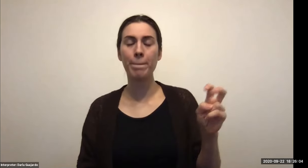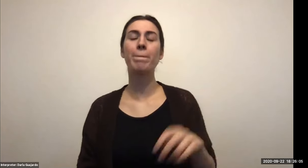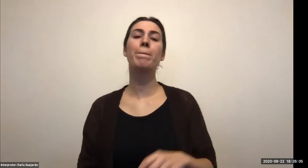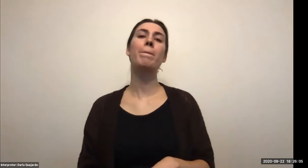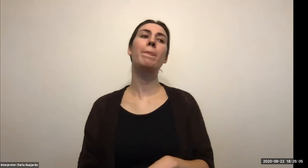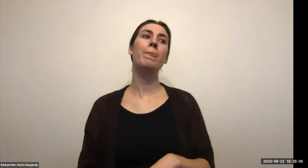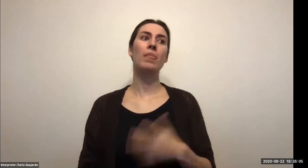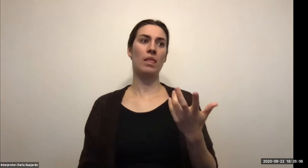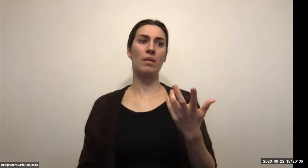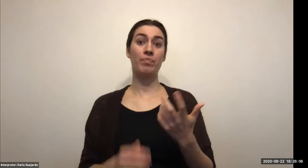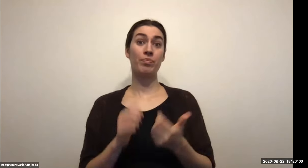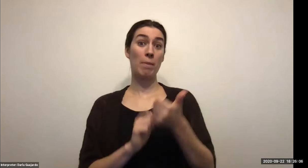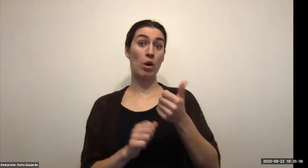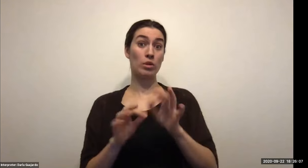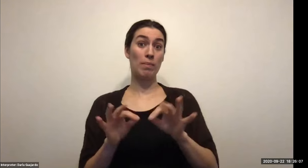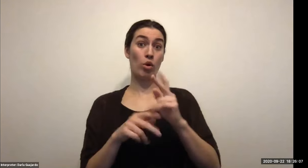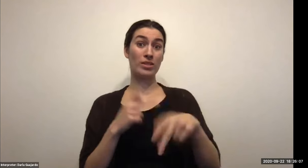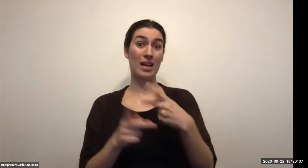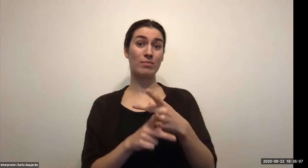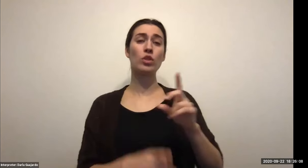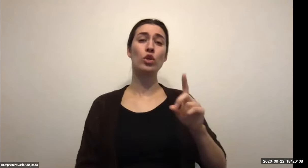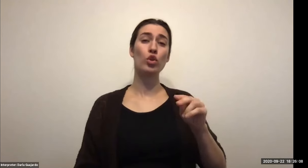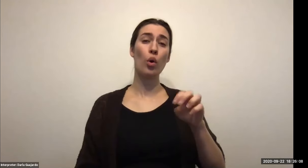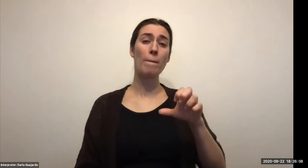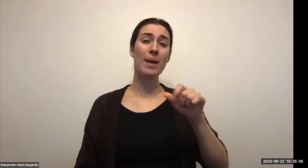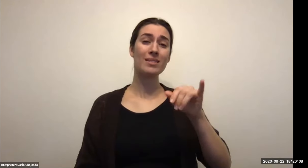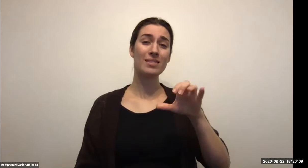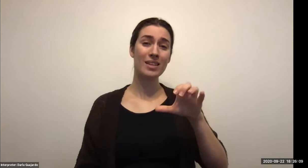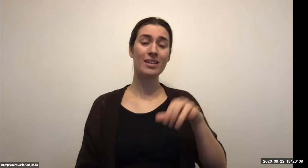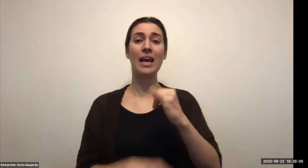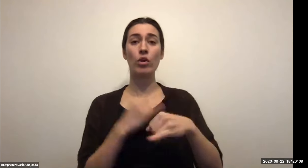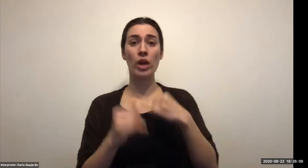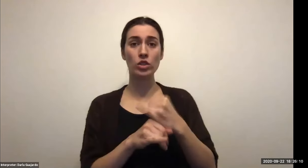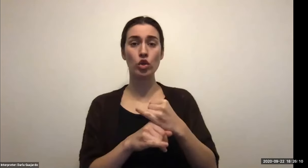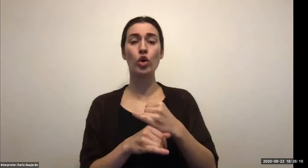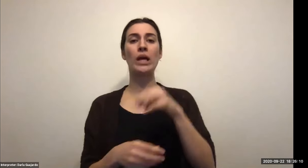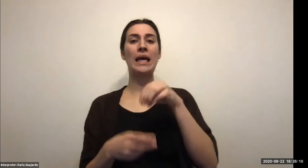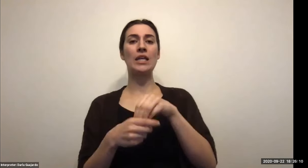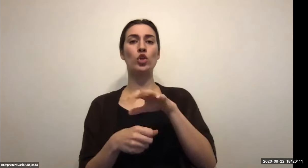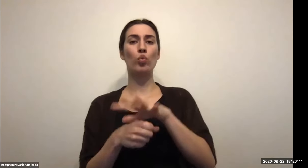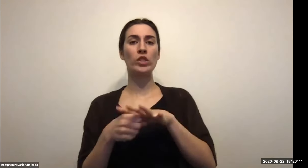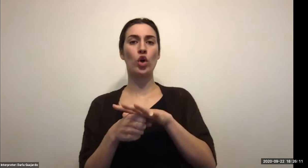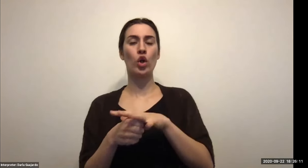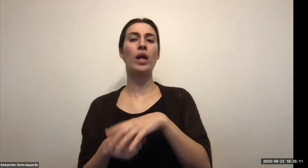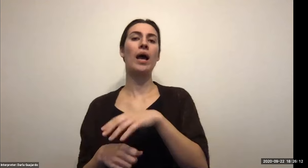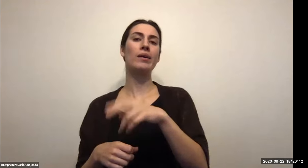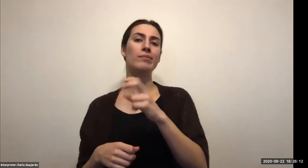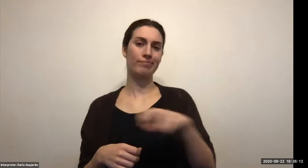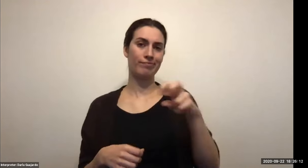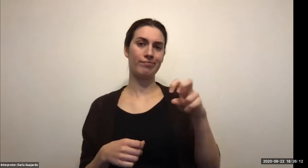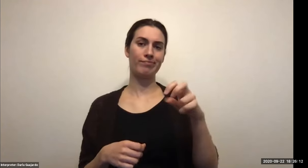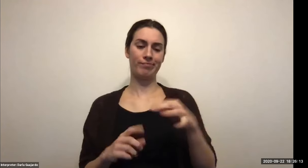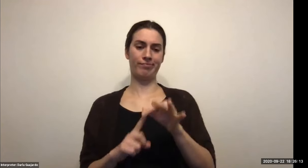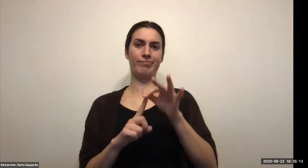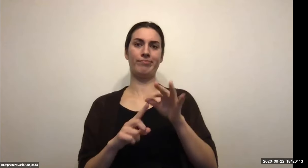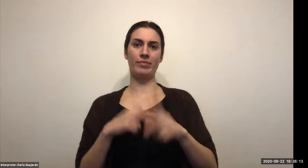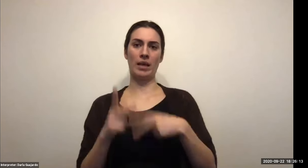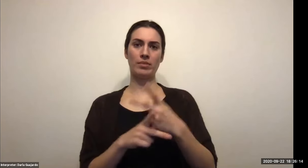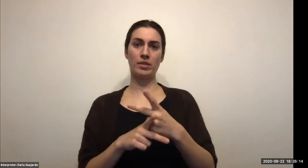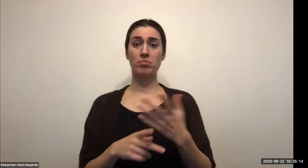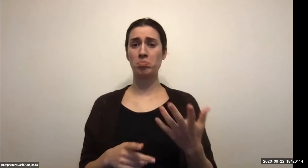Keith Wolling: Two things I always say to my students when I talked to them. I see them is do you have business cards. And how's your LinkedIn. And the reason why I tell you that is that if you meet somebody.